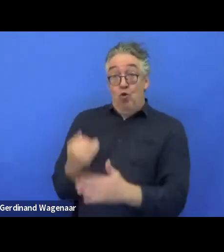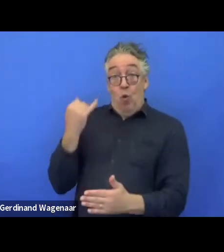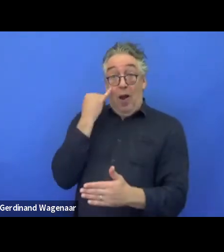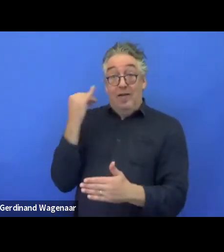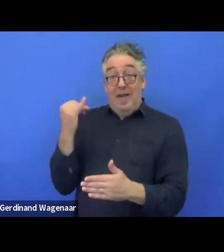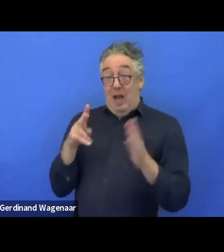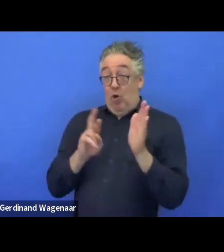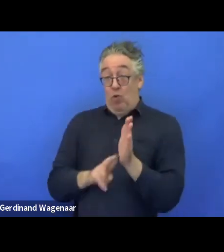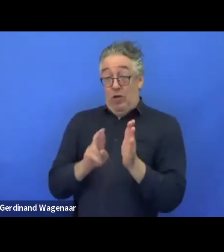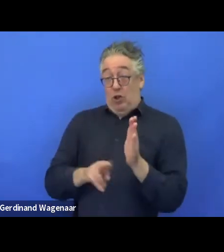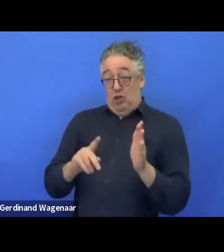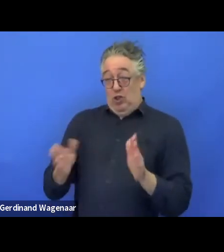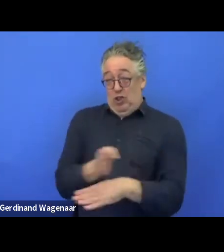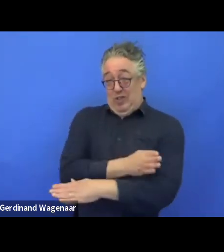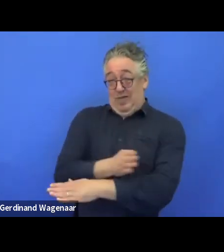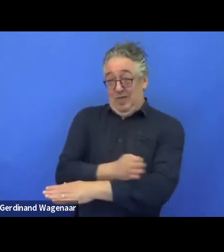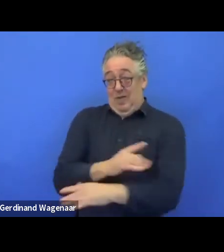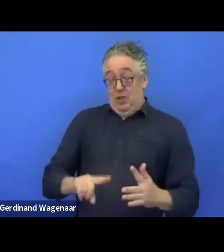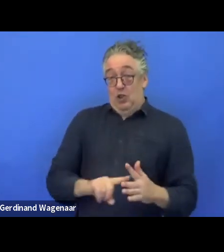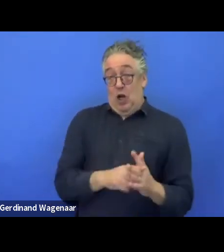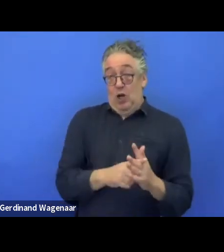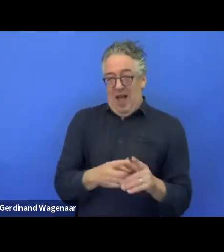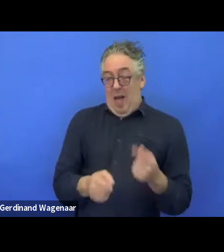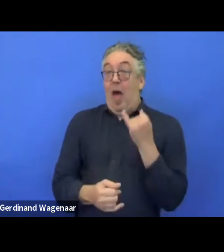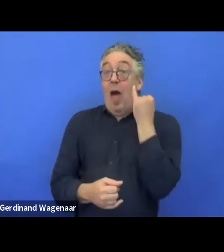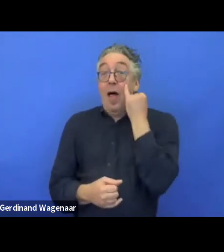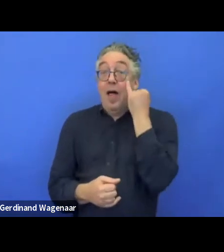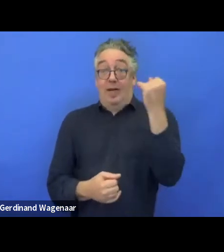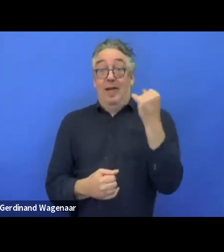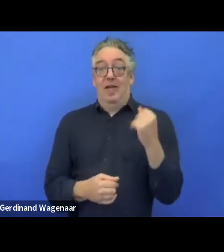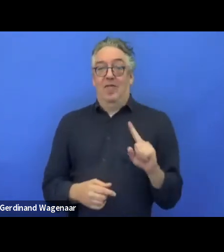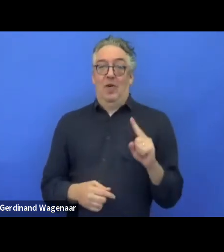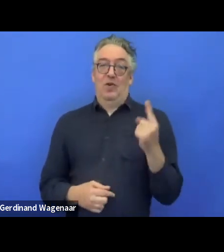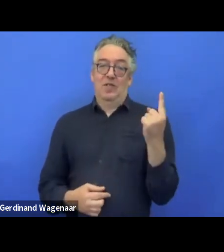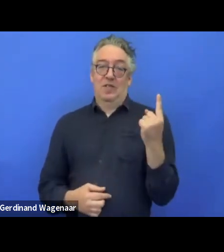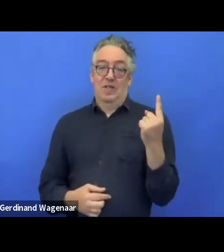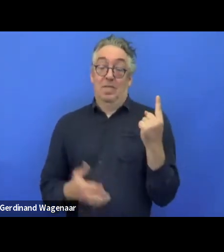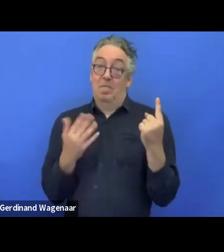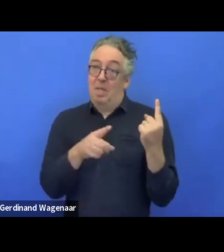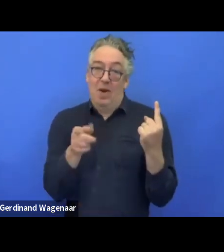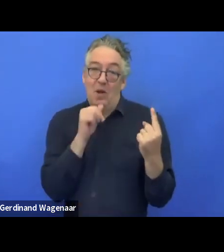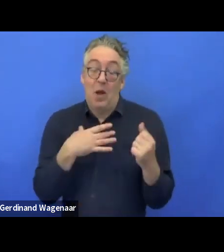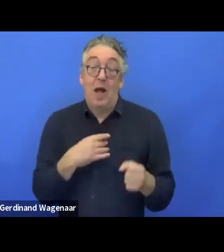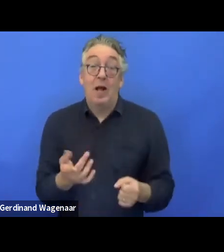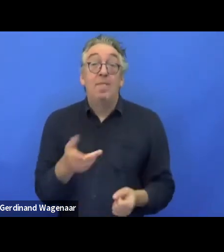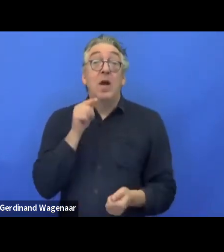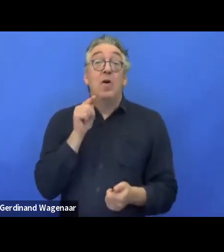It is the idea, and you will not be happy about this, of avatars for sign language.